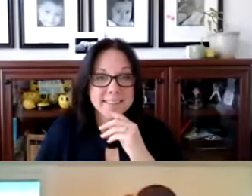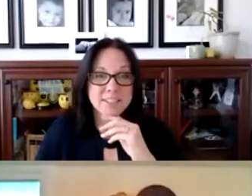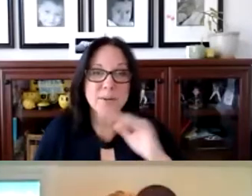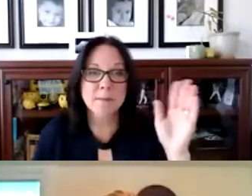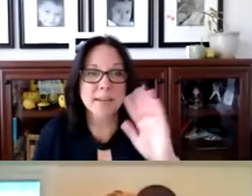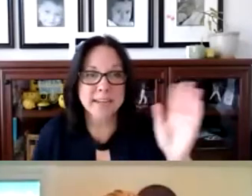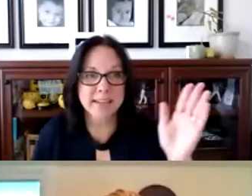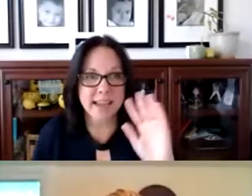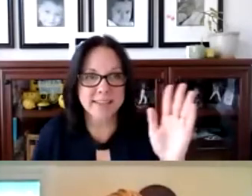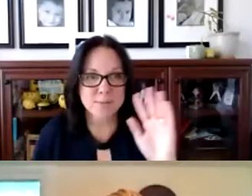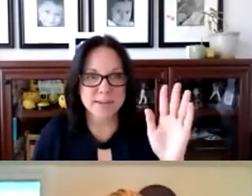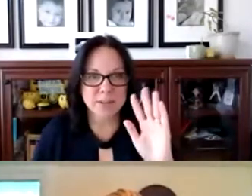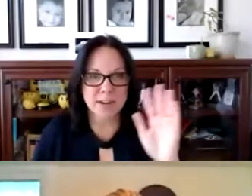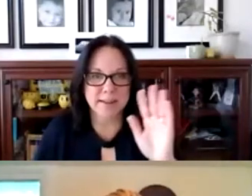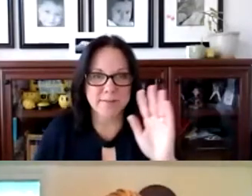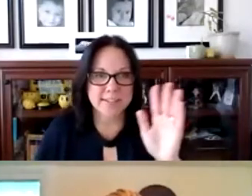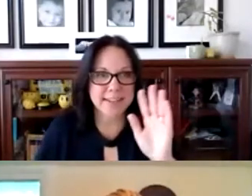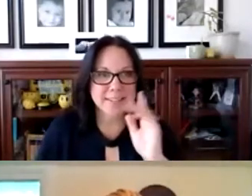Joanie, I'm going to take that as you waved your hand for attention.